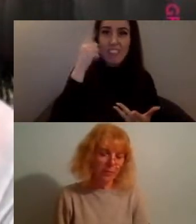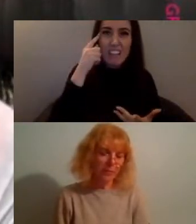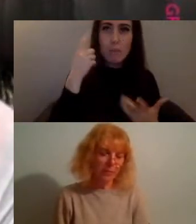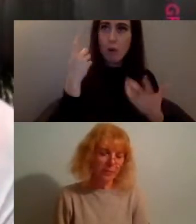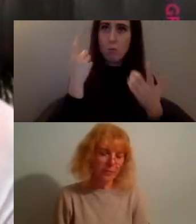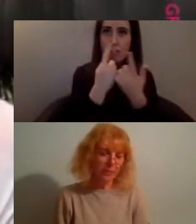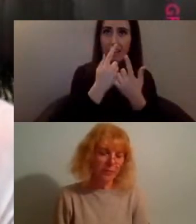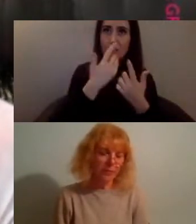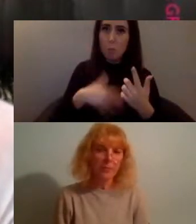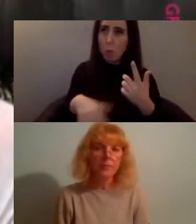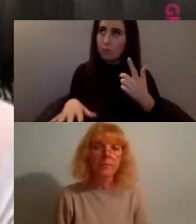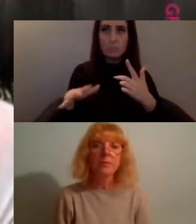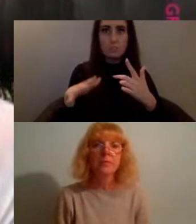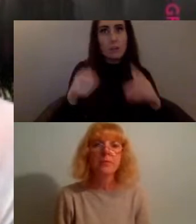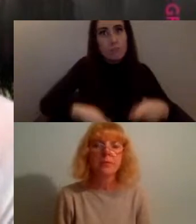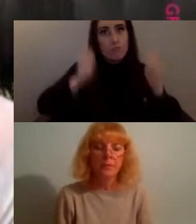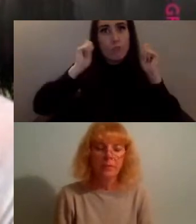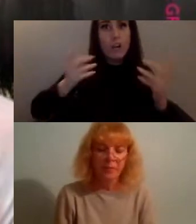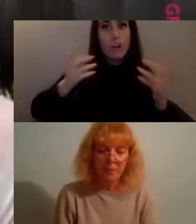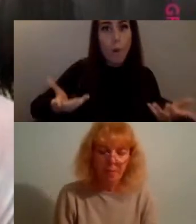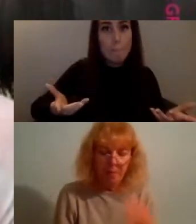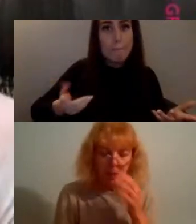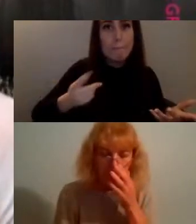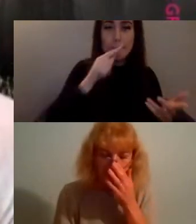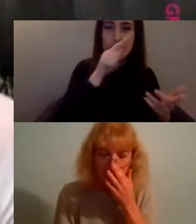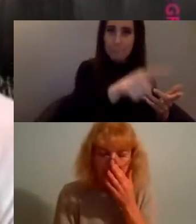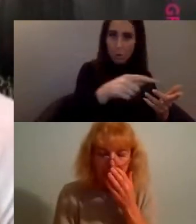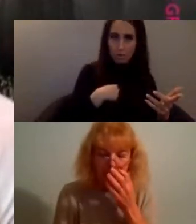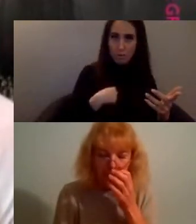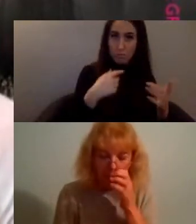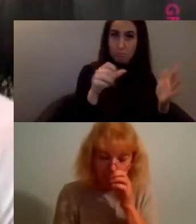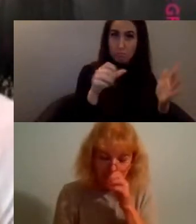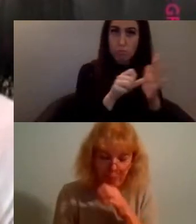the current issues with archiving now is that black and black and trans people